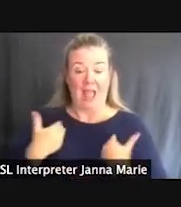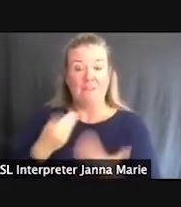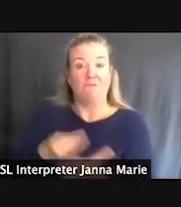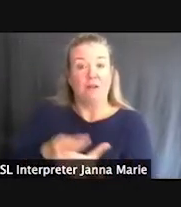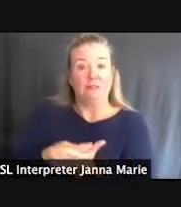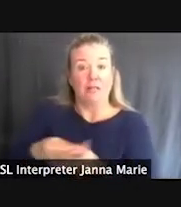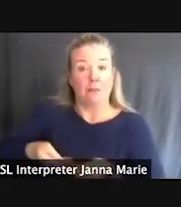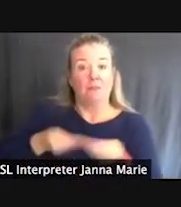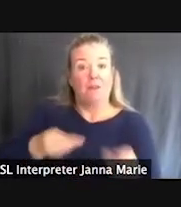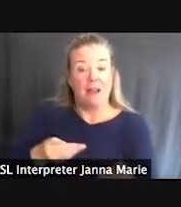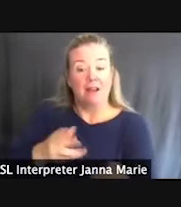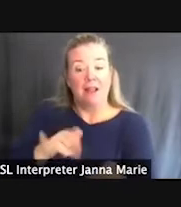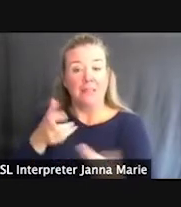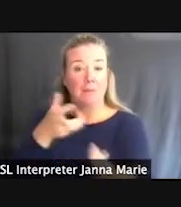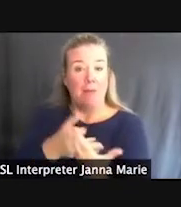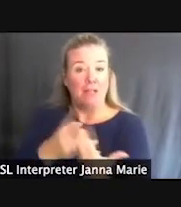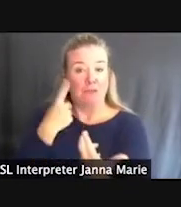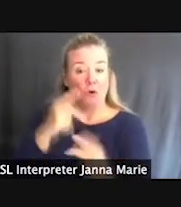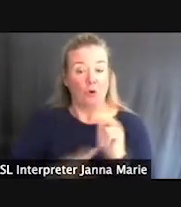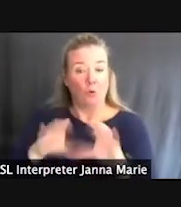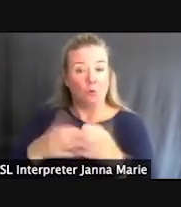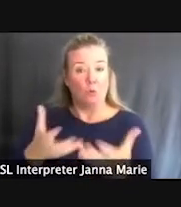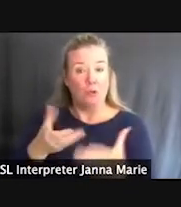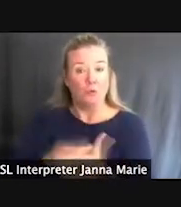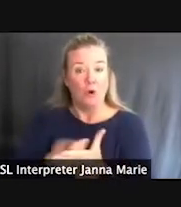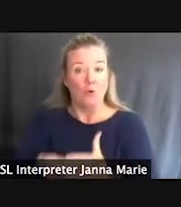for groups who want to raise funding for new playground equipment.